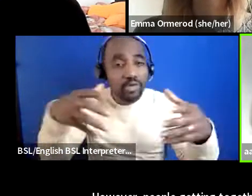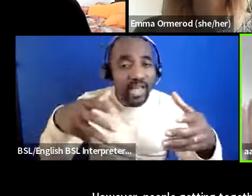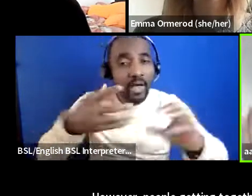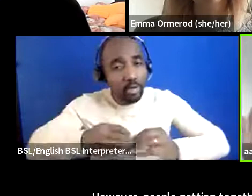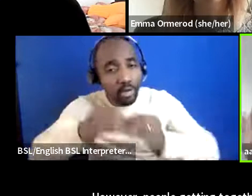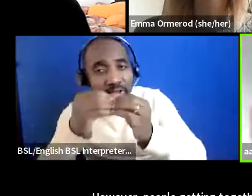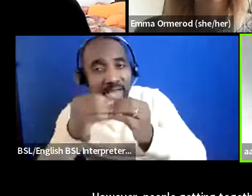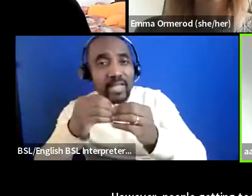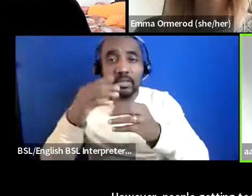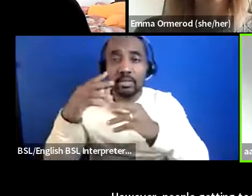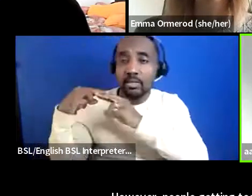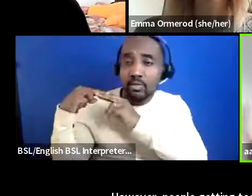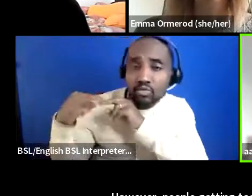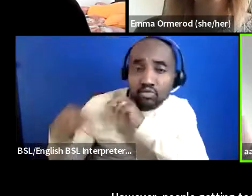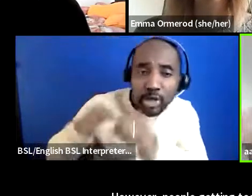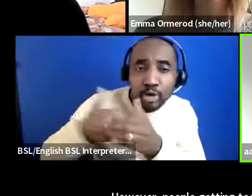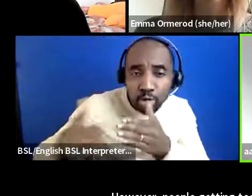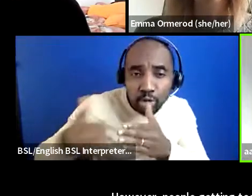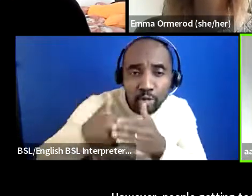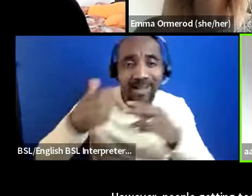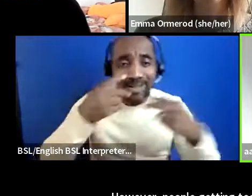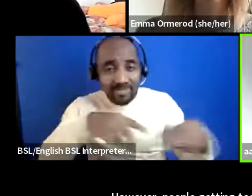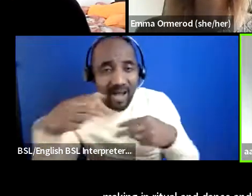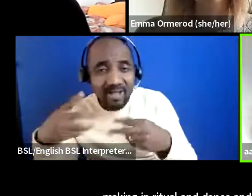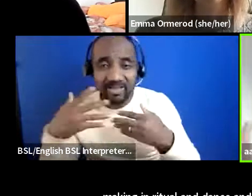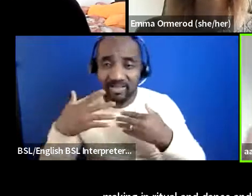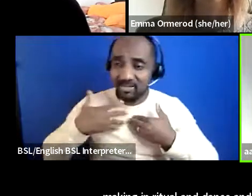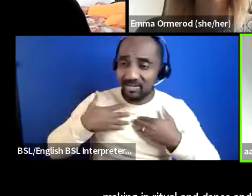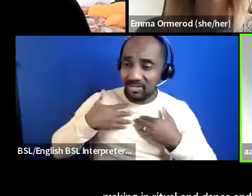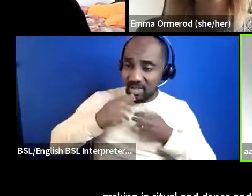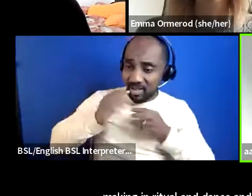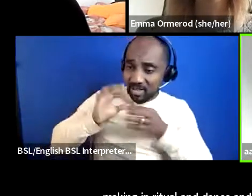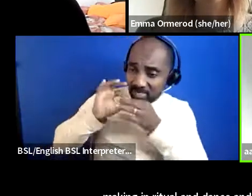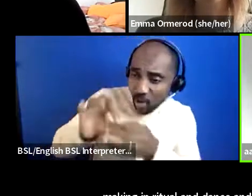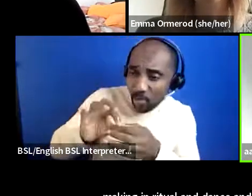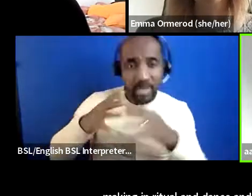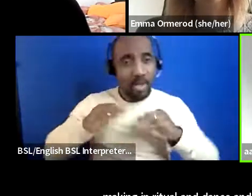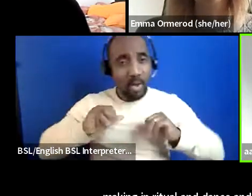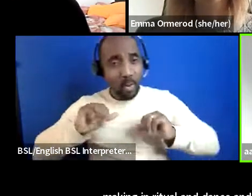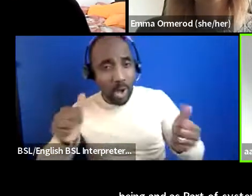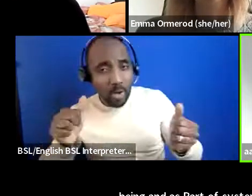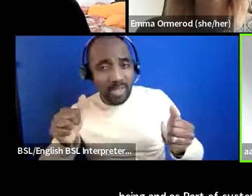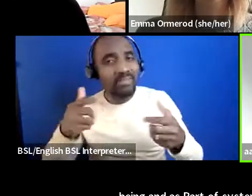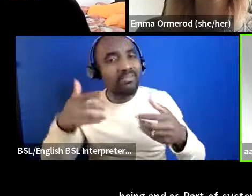ceremony is part of well-being and as part of systems of community care whether that